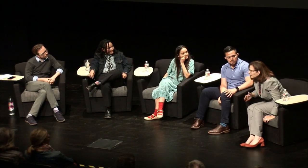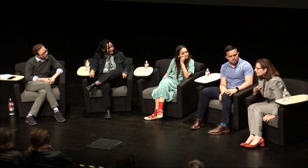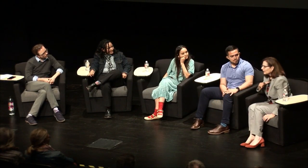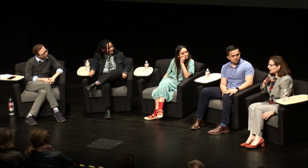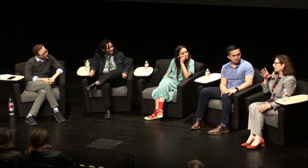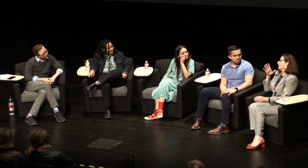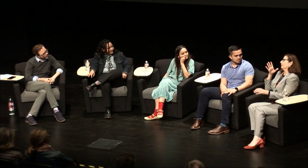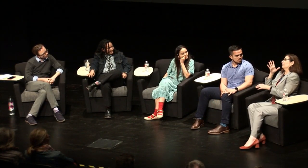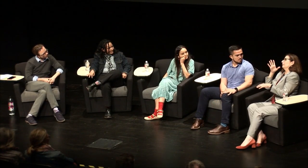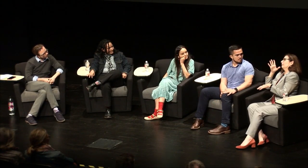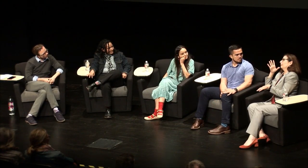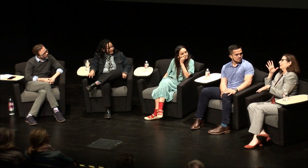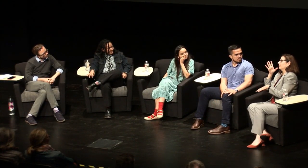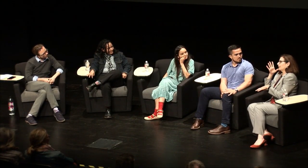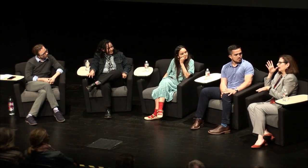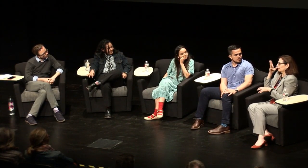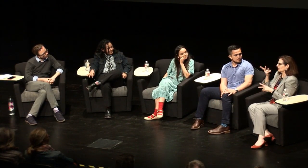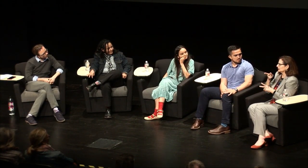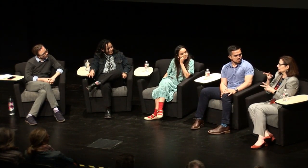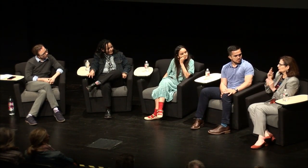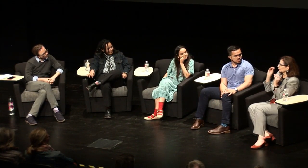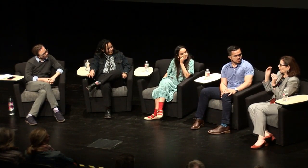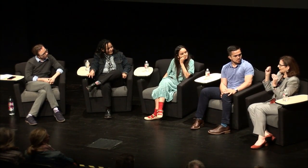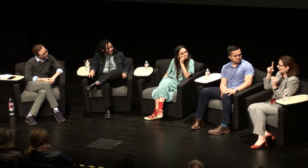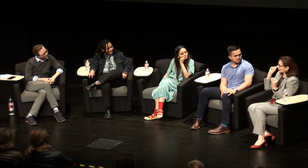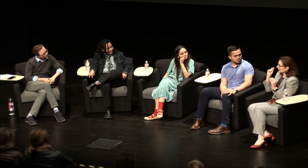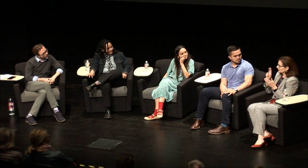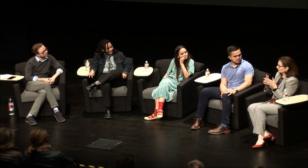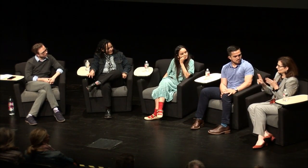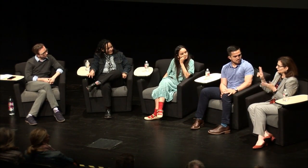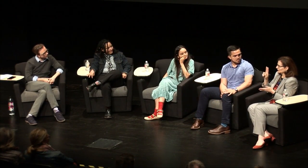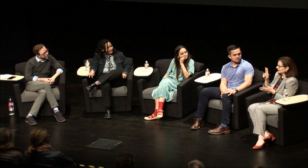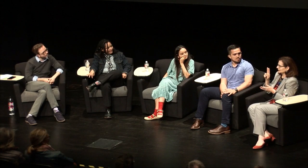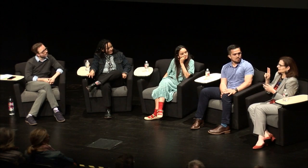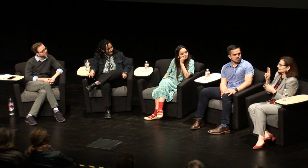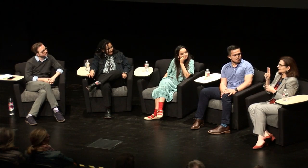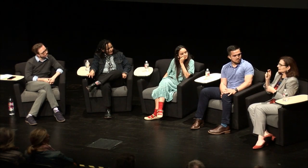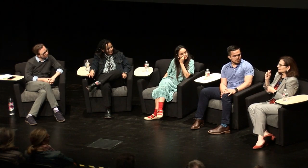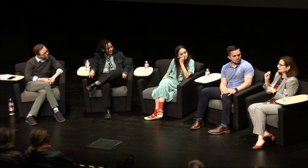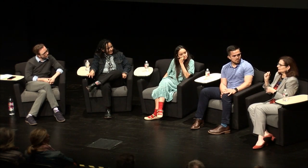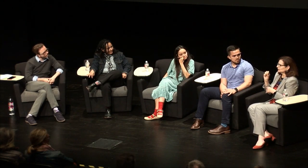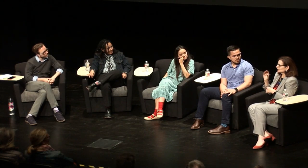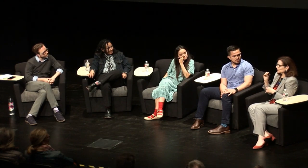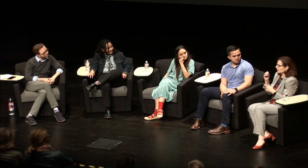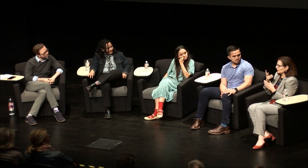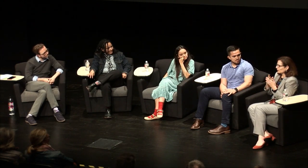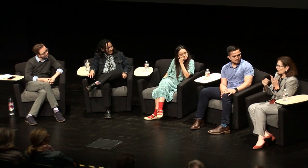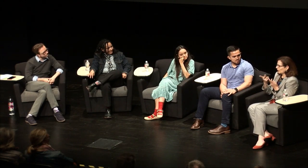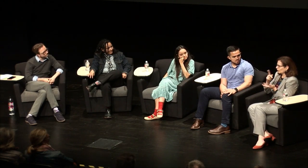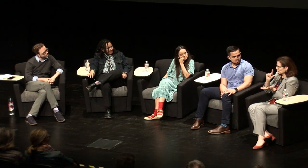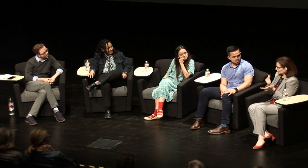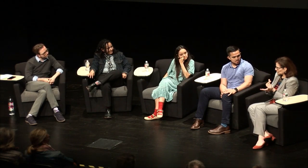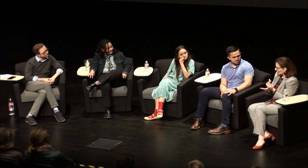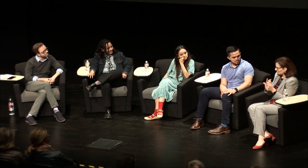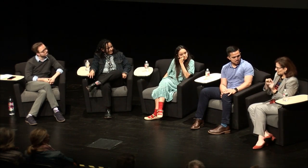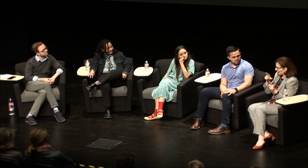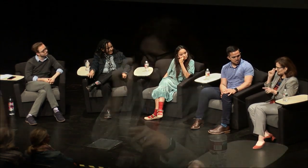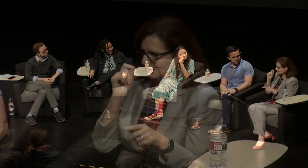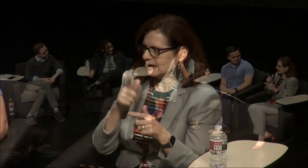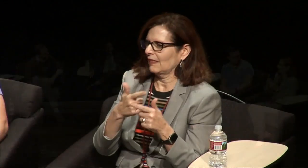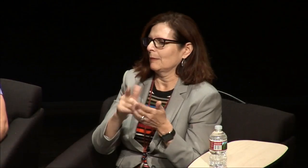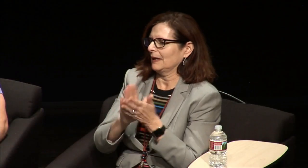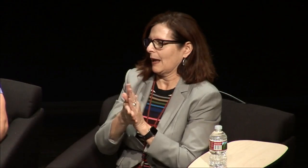different because my parents both taught at Gallaudet University they both were